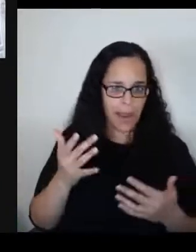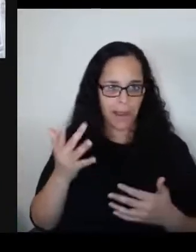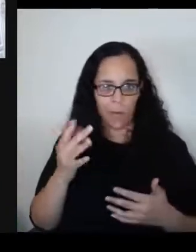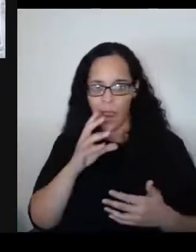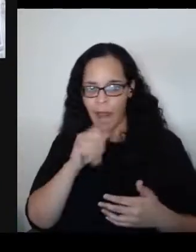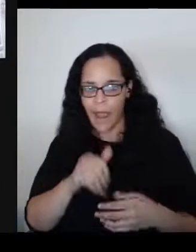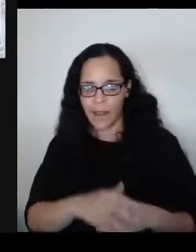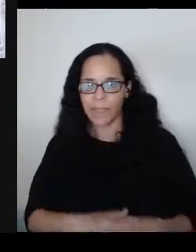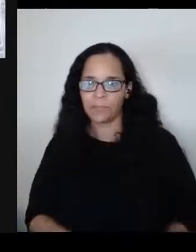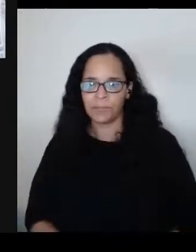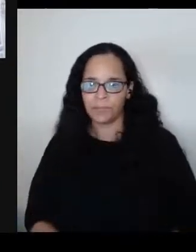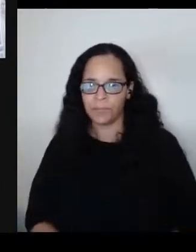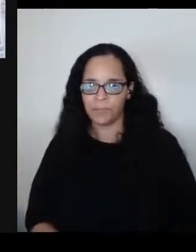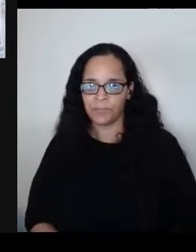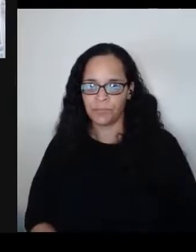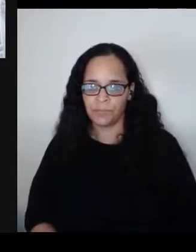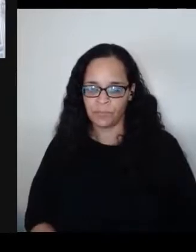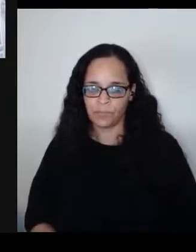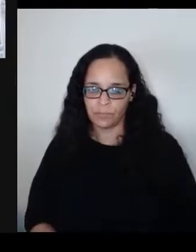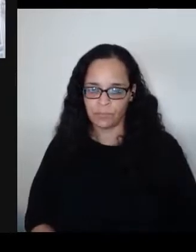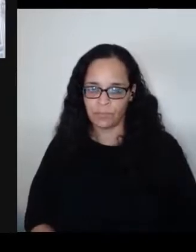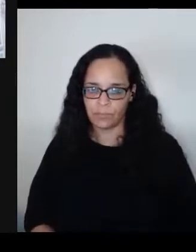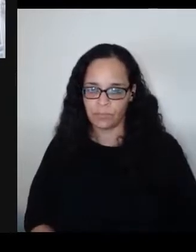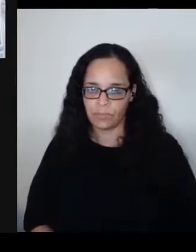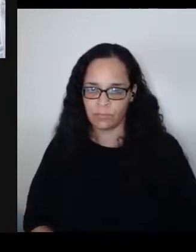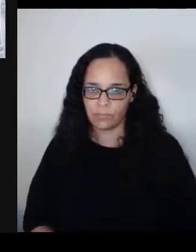Well I do, this is Mike again.